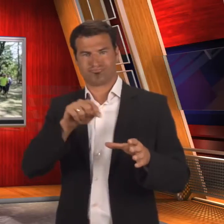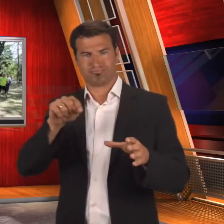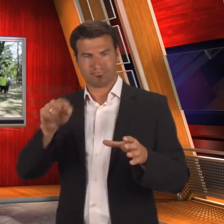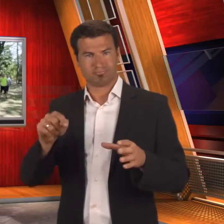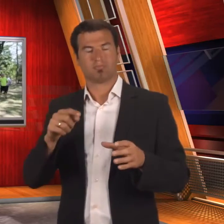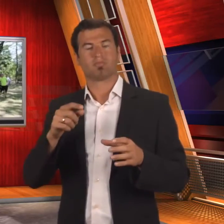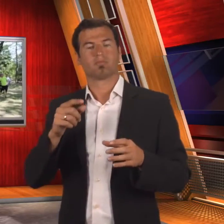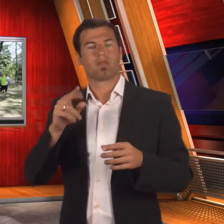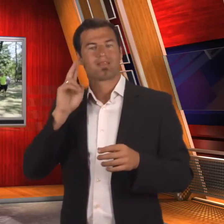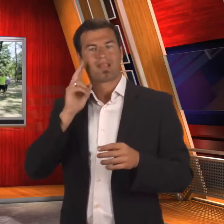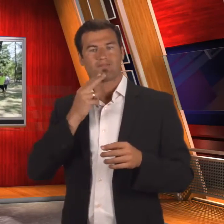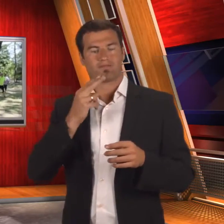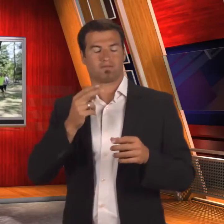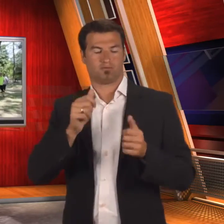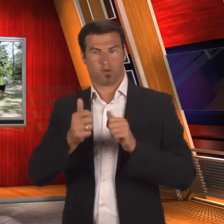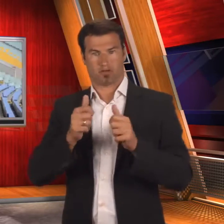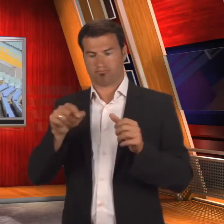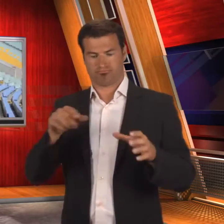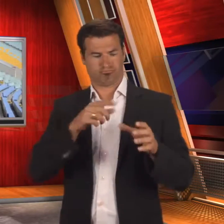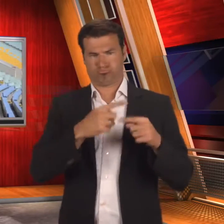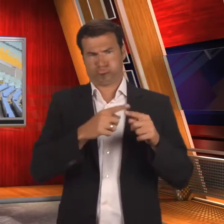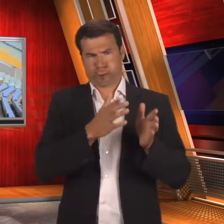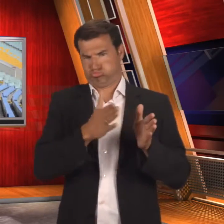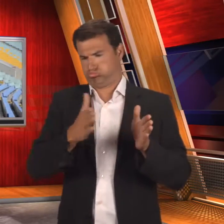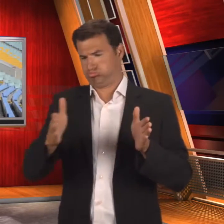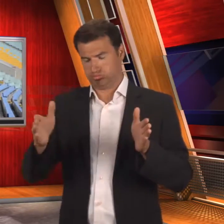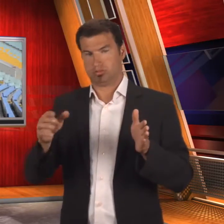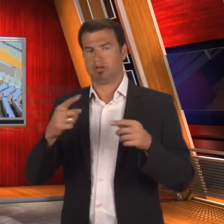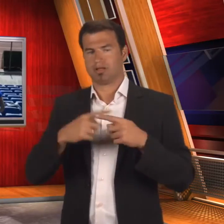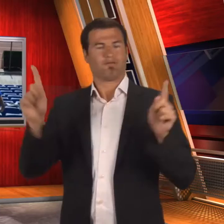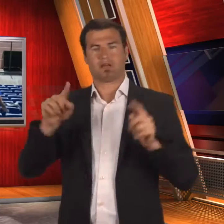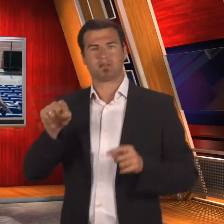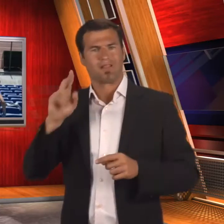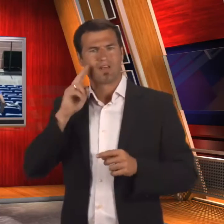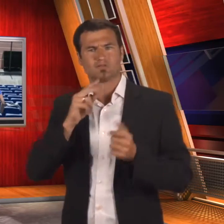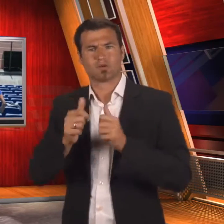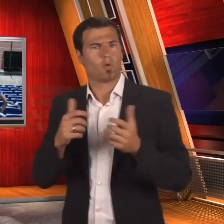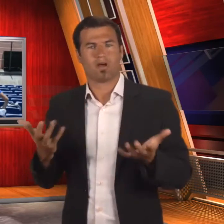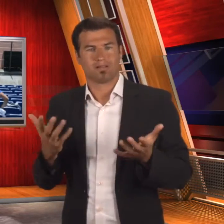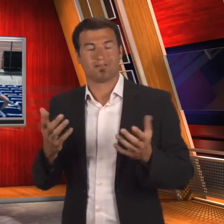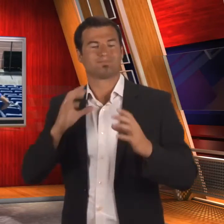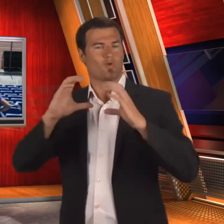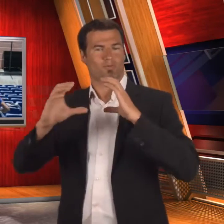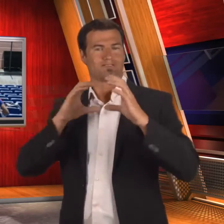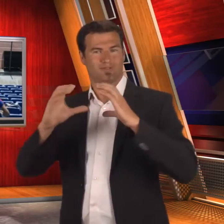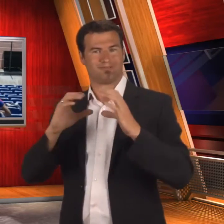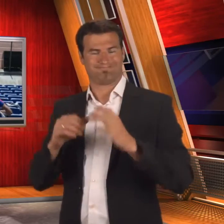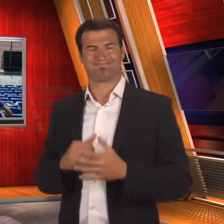The deaf sport difference is mostly one of